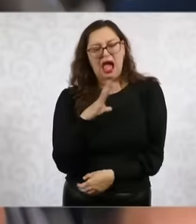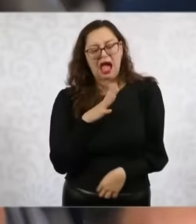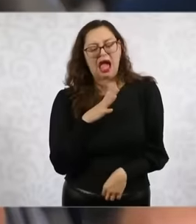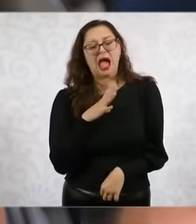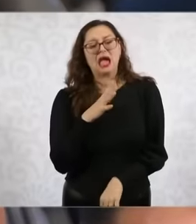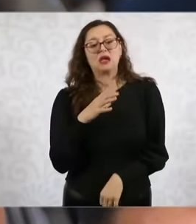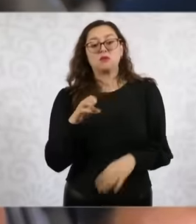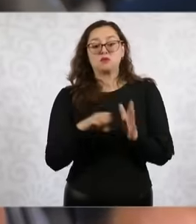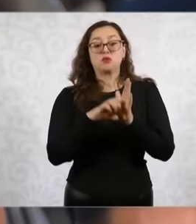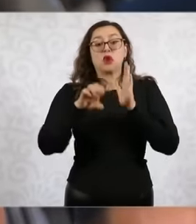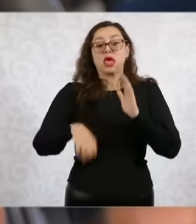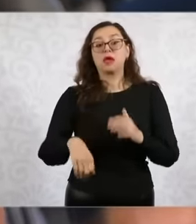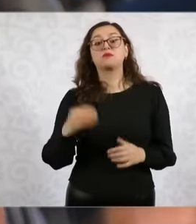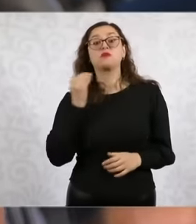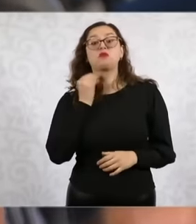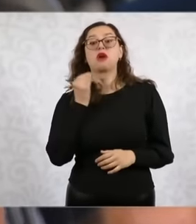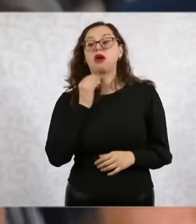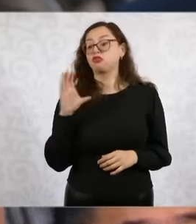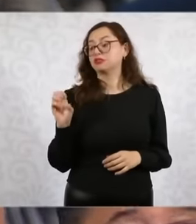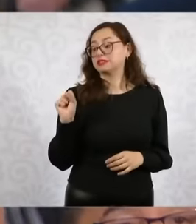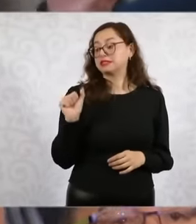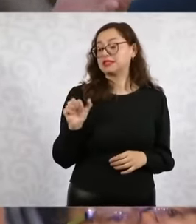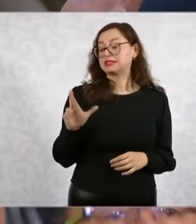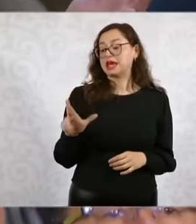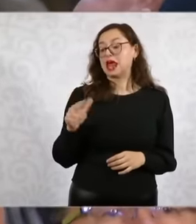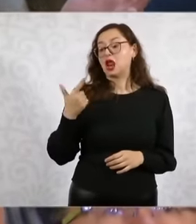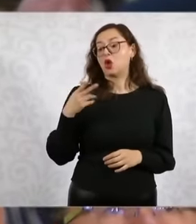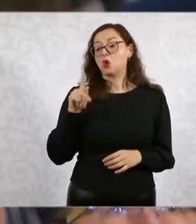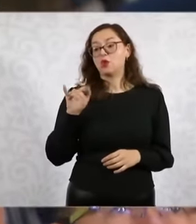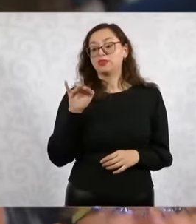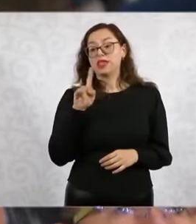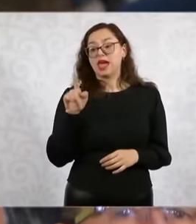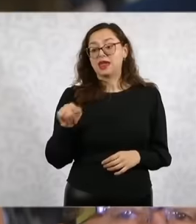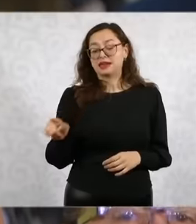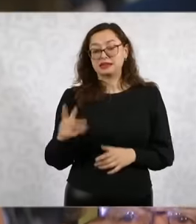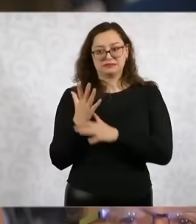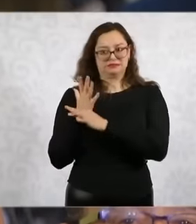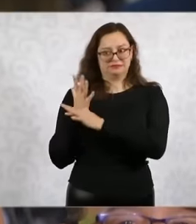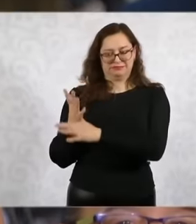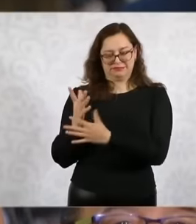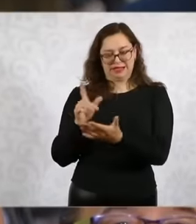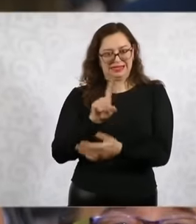in relation Cedillo and the family's relationship with drugs